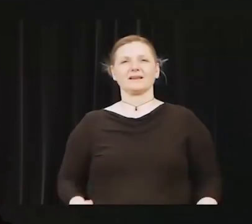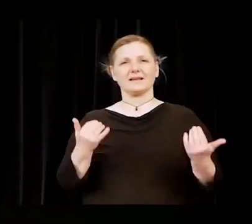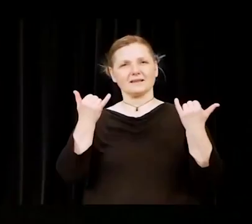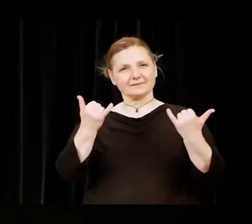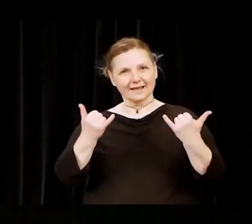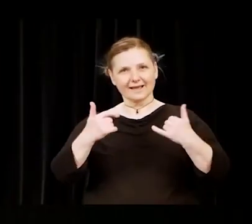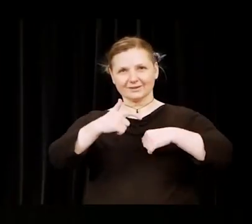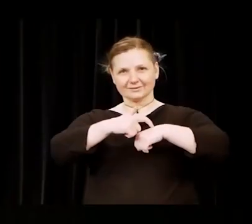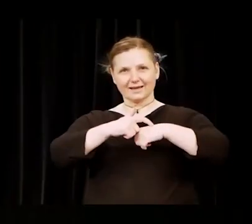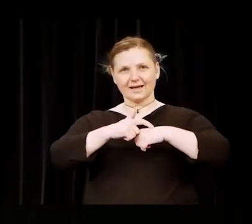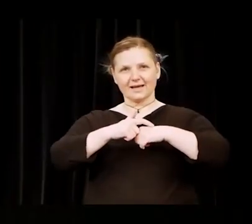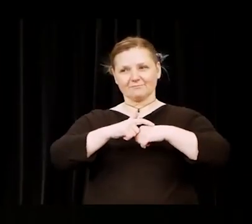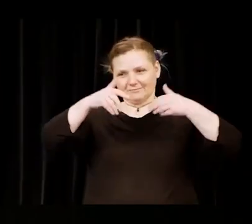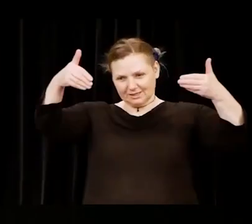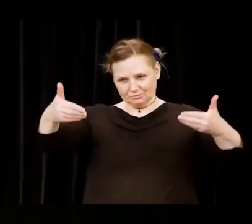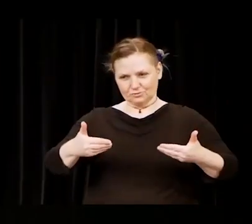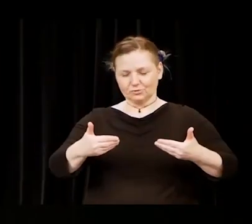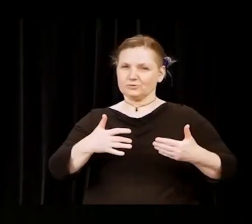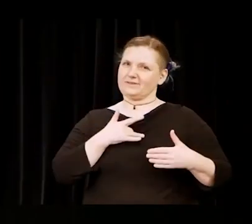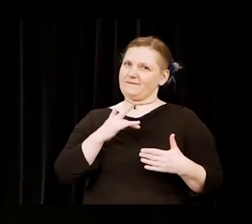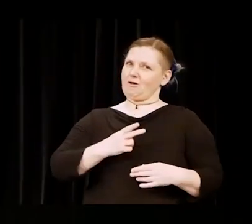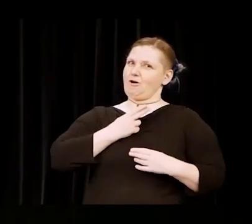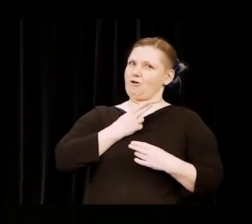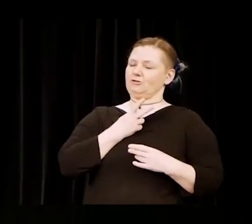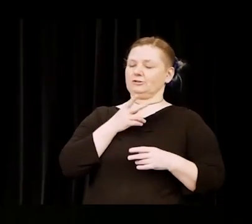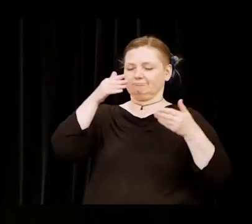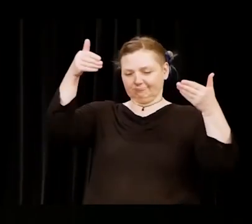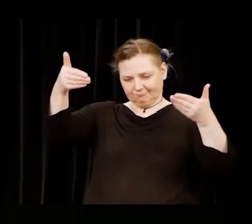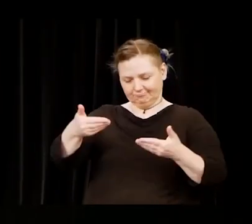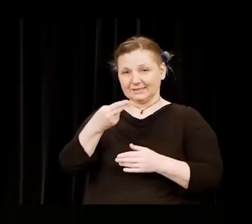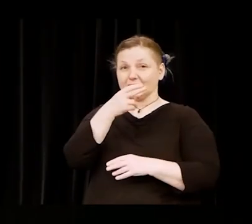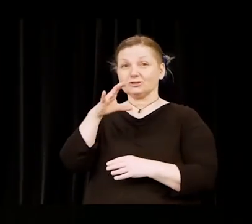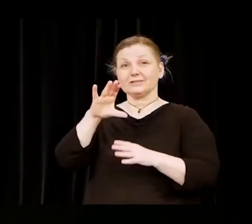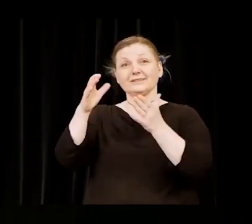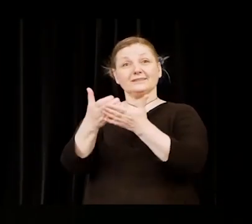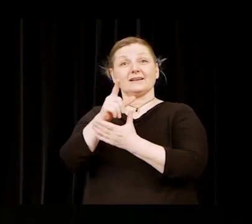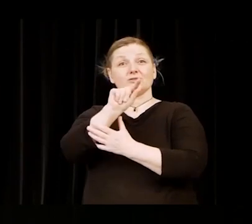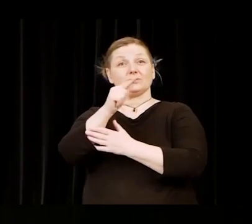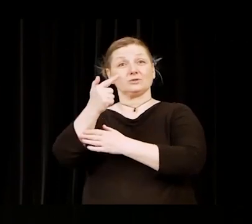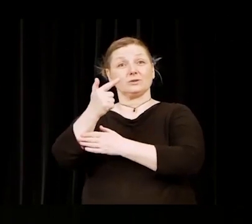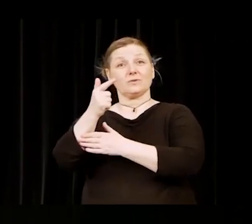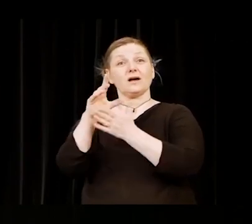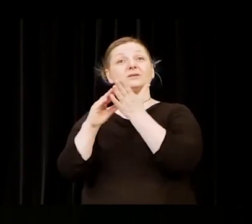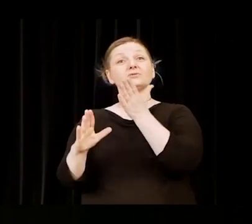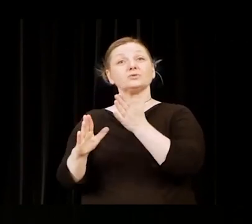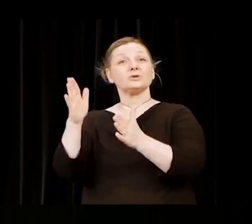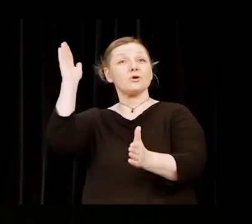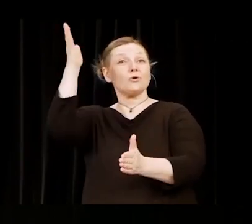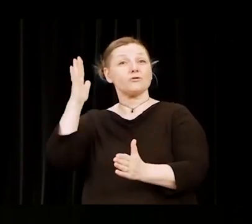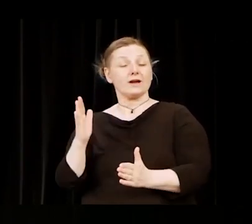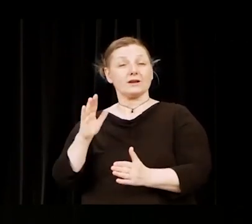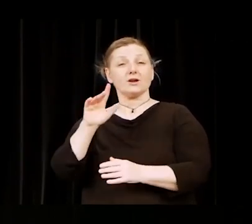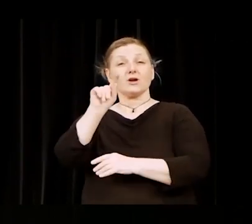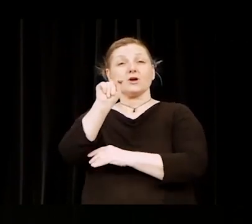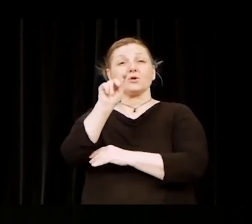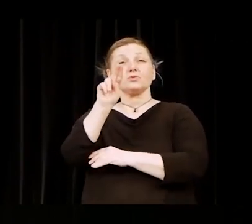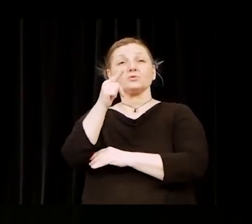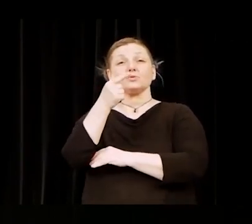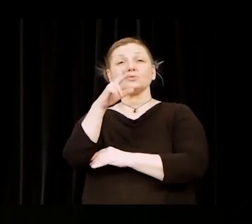It is now my honor to introduce to you the HCC class of 2021 student orator Tuğçe Kuruca.